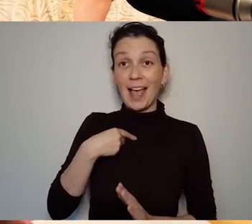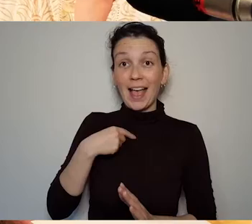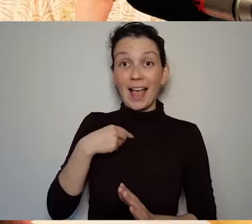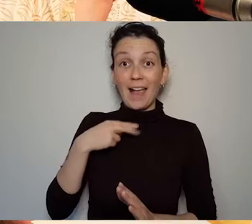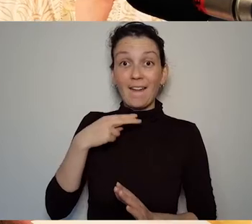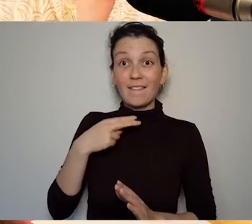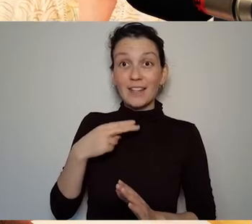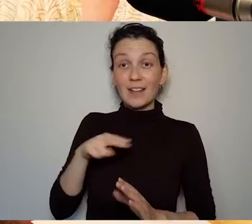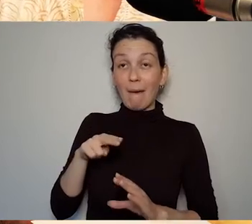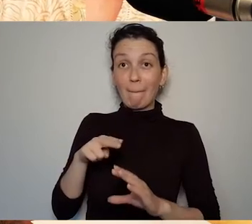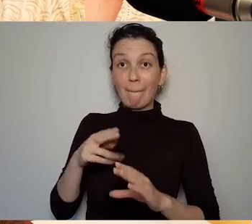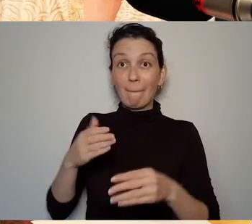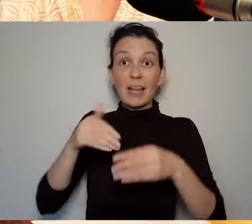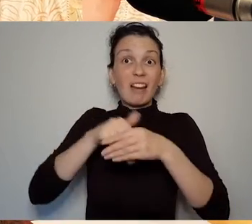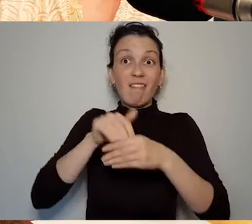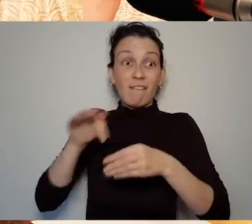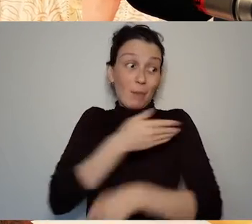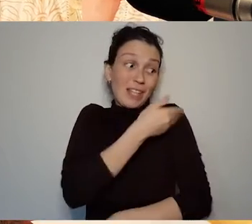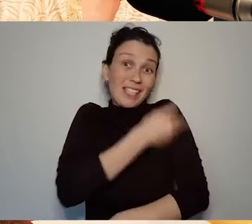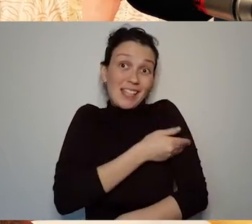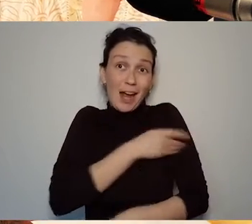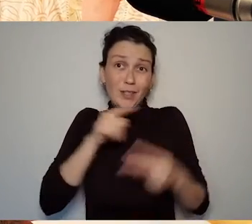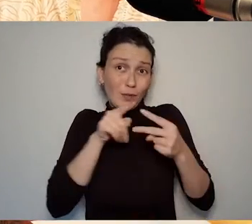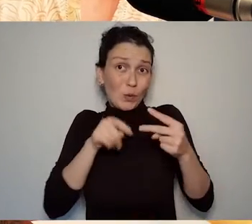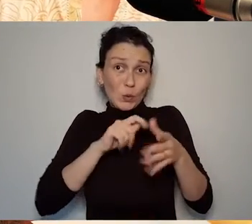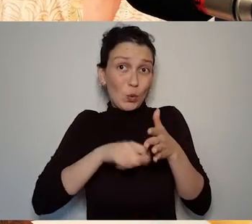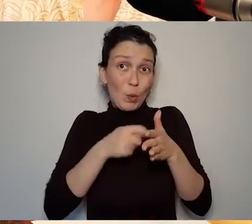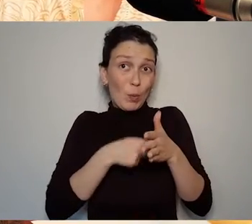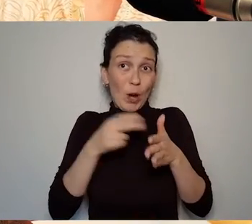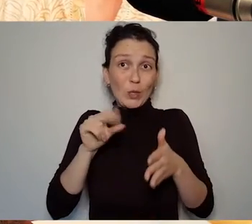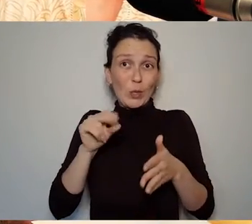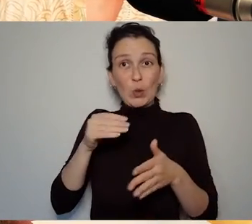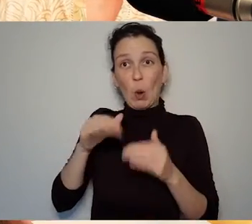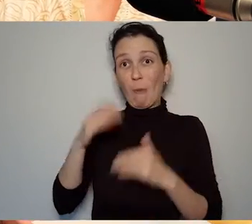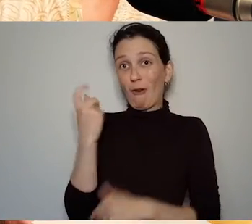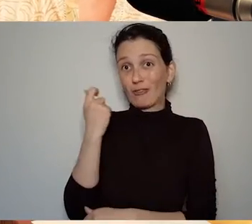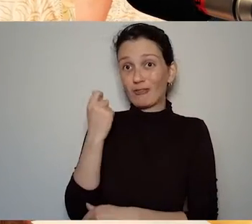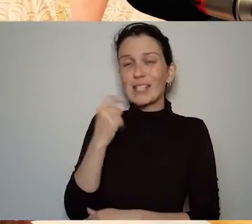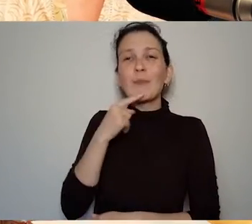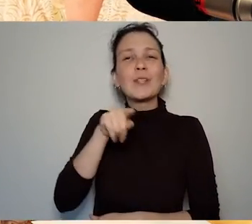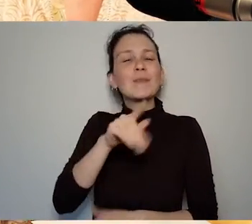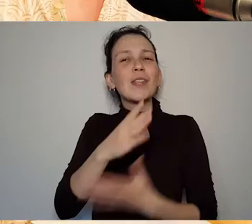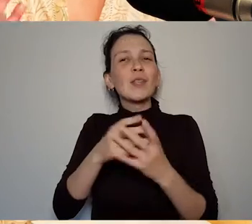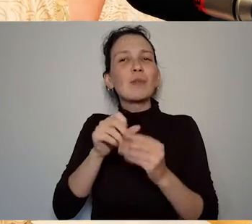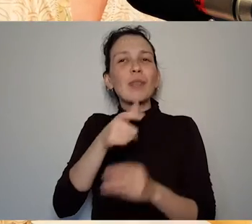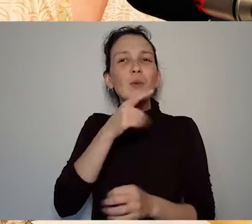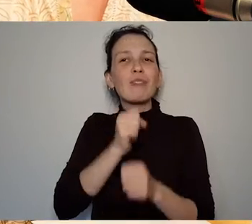the beginning something that you said Una there about Alvean and the way that she uses the body